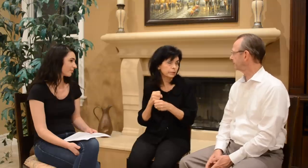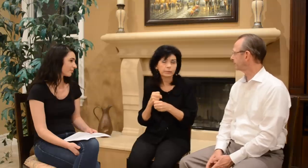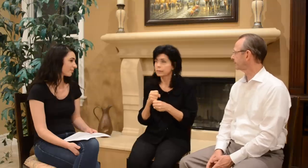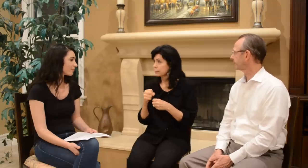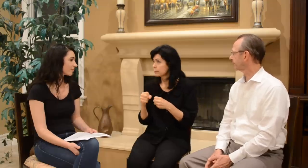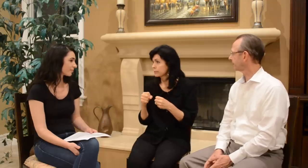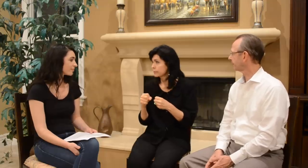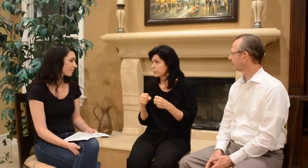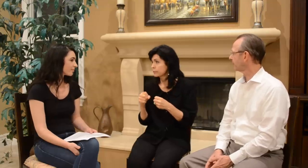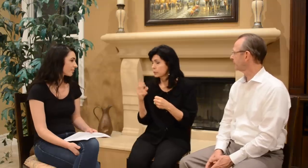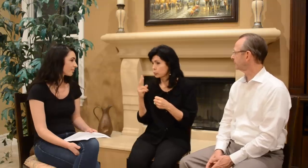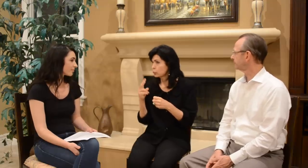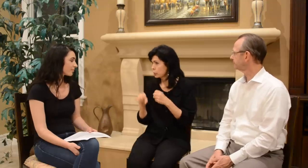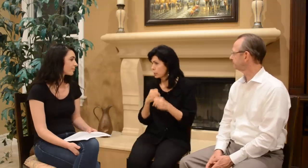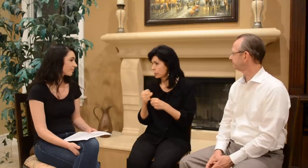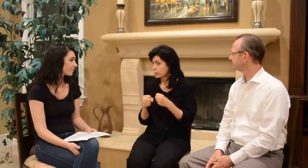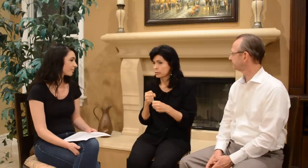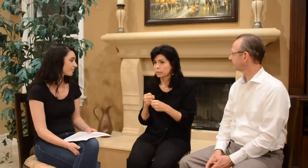Dad: Right. 2 years.